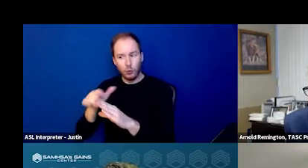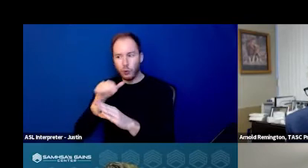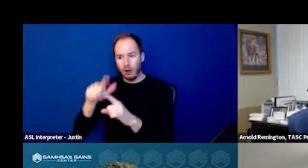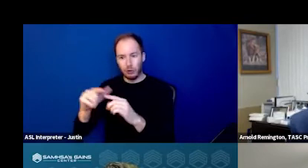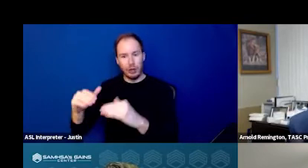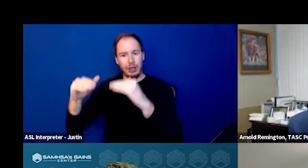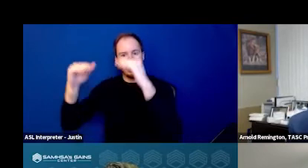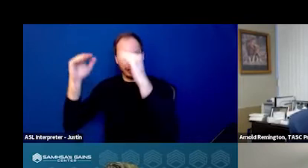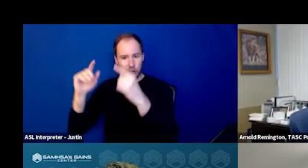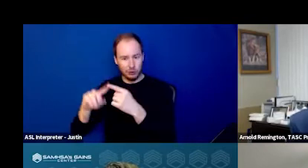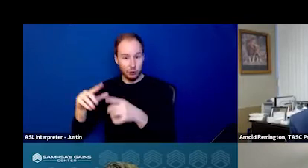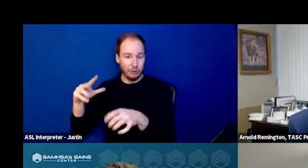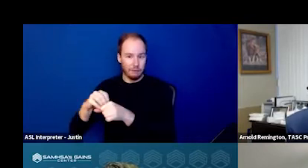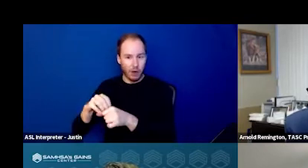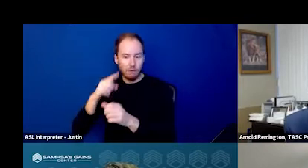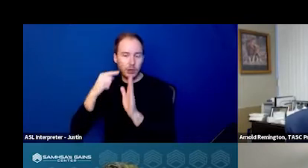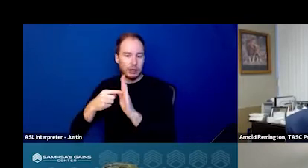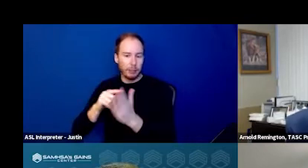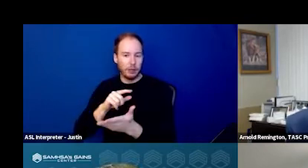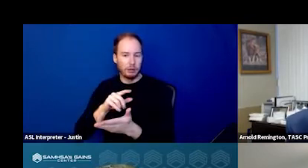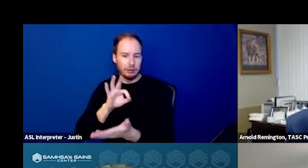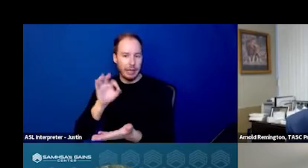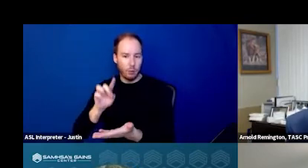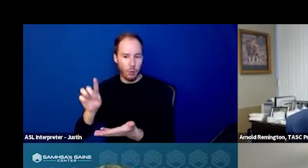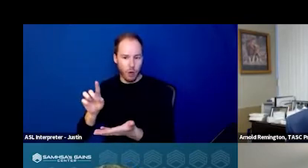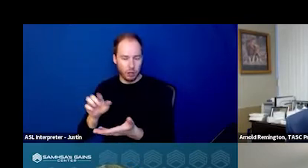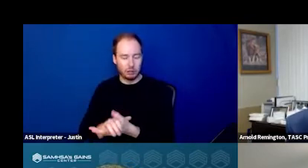to in this case a 911 call? Next slide, please.